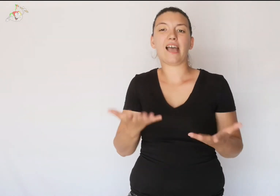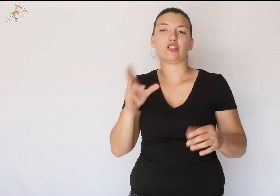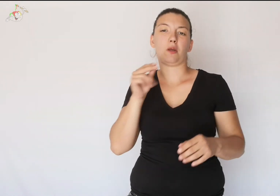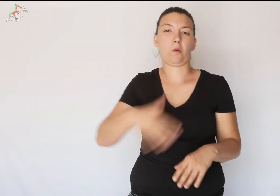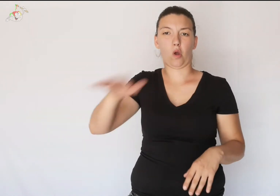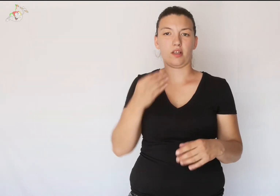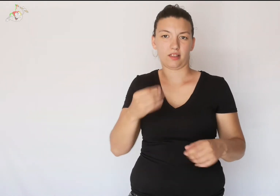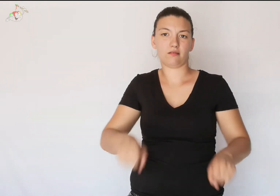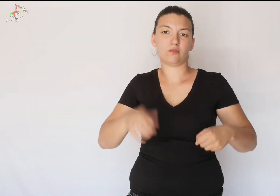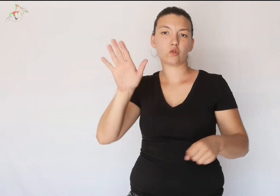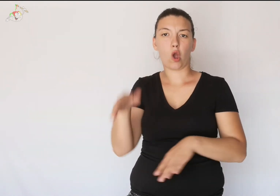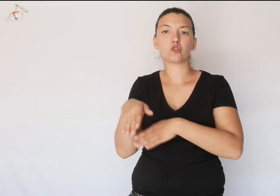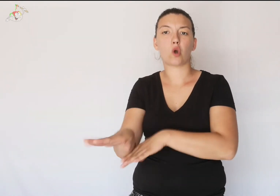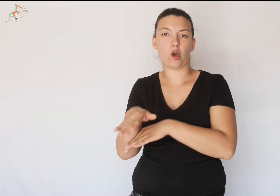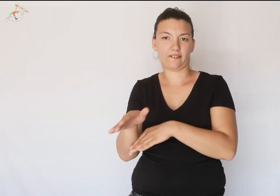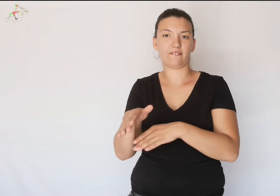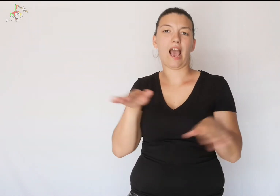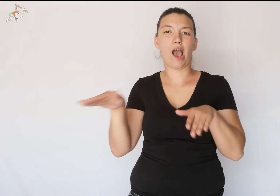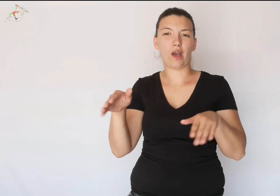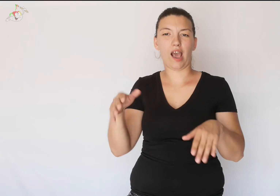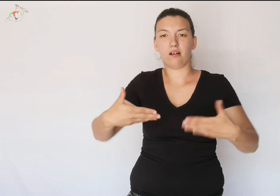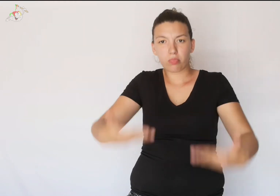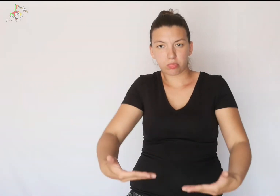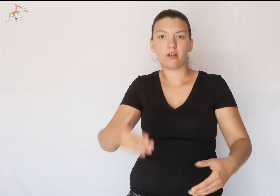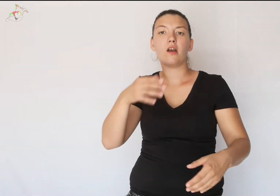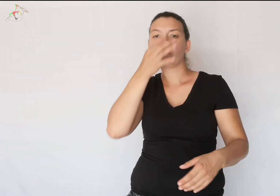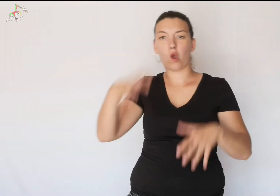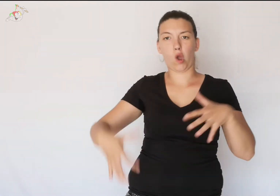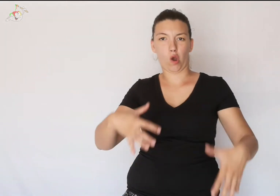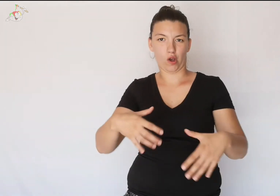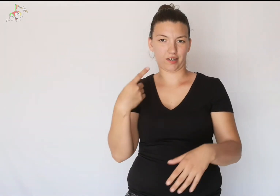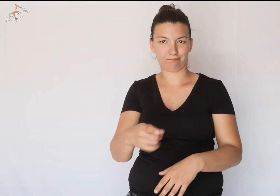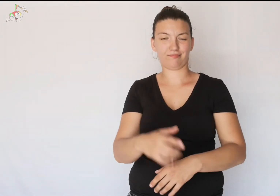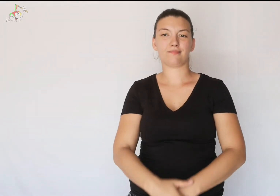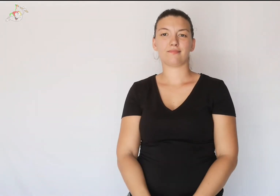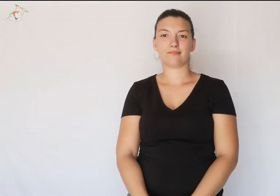The loose Hawaiian surf suit with flowers is now in fashion.